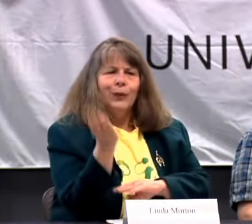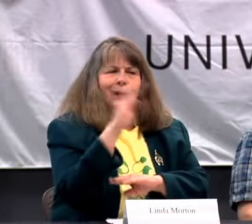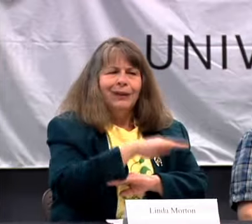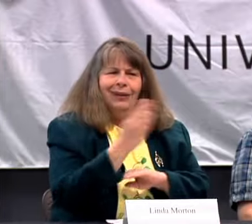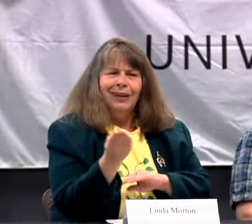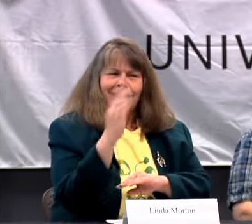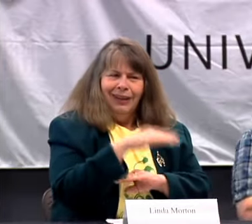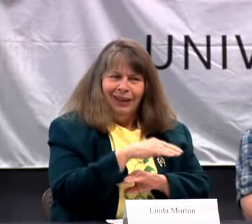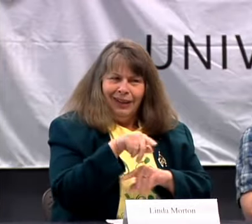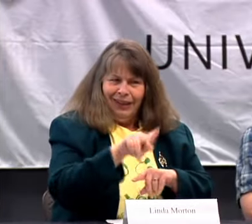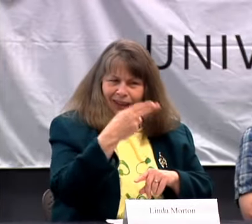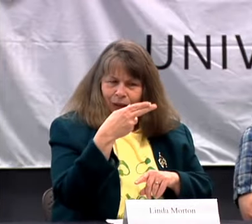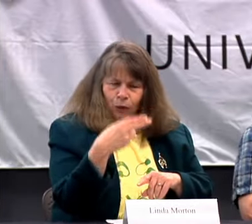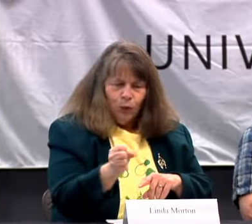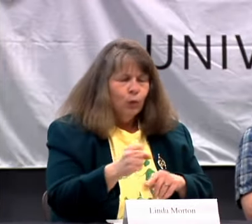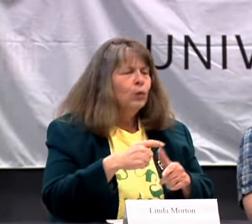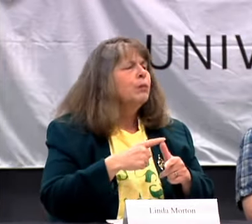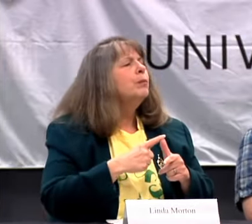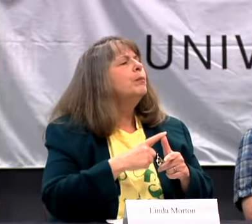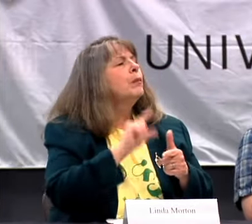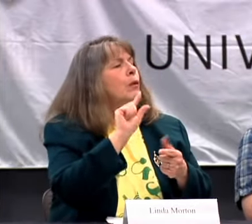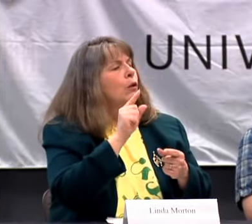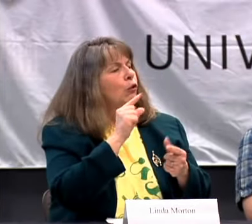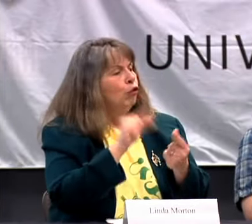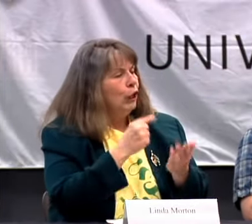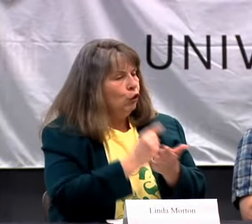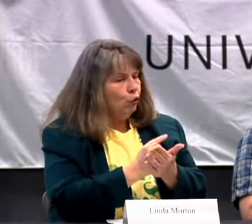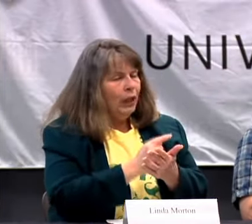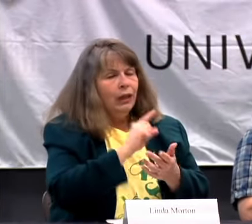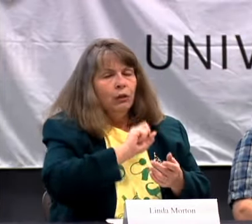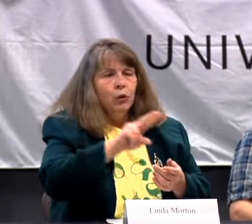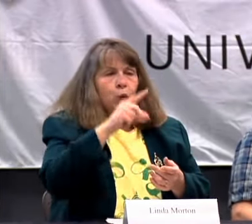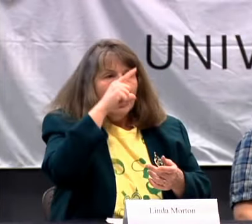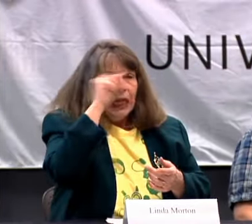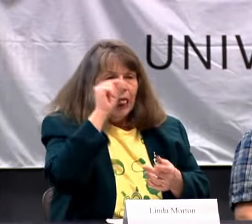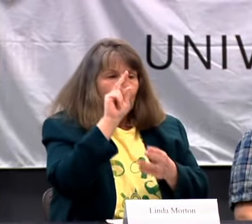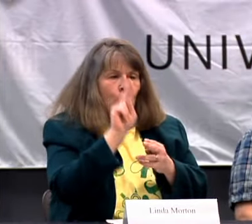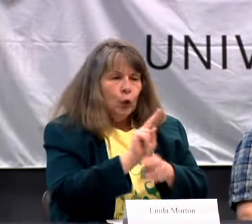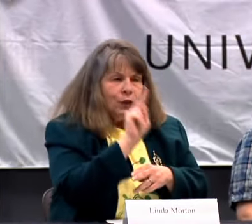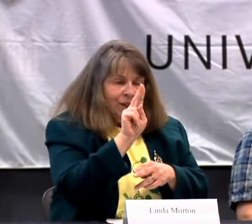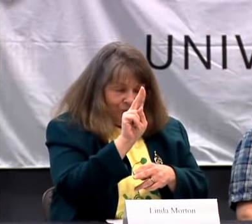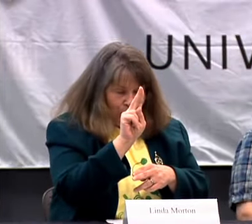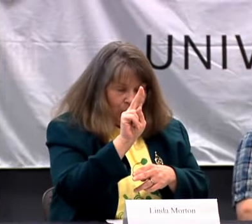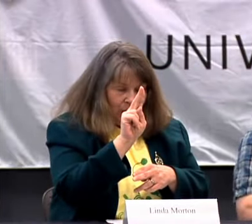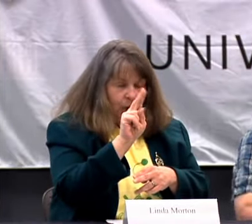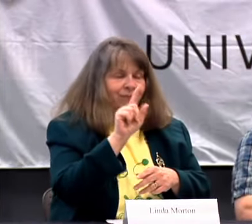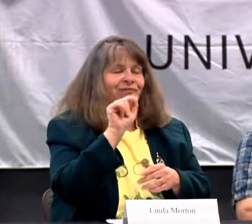SIGN LANGUAGE, SO I HAD TO USE SPEECH TRAINING ALL DAY. GRADUATED